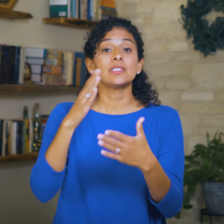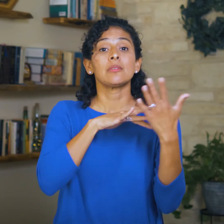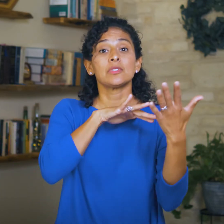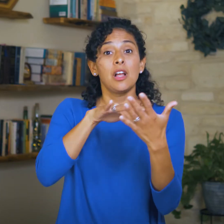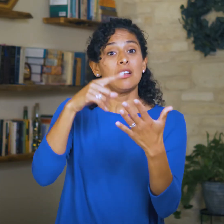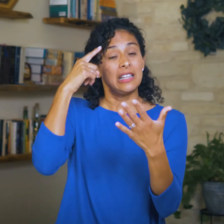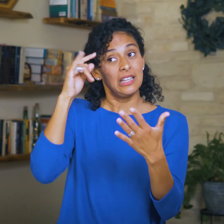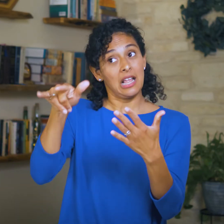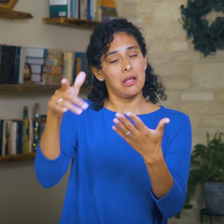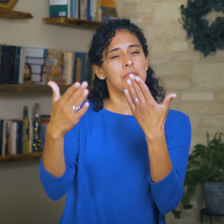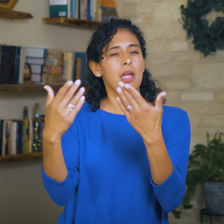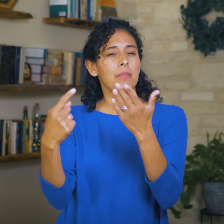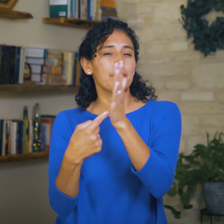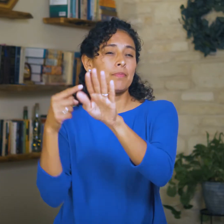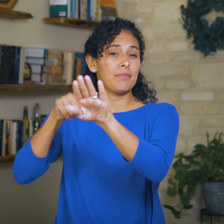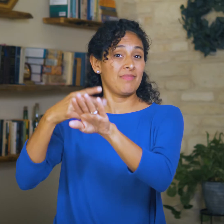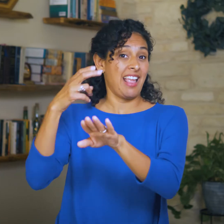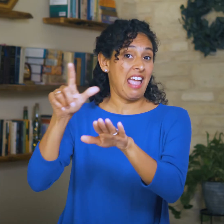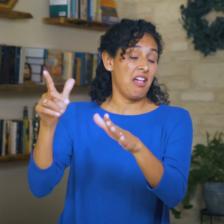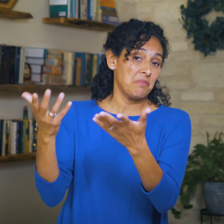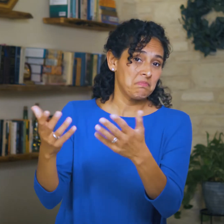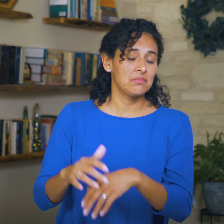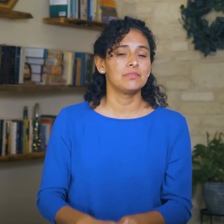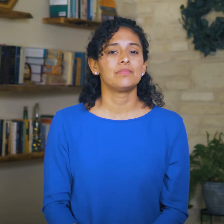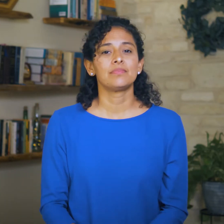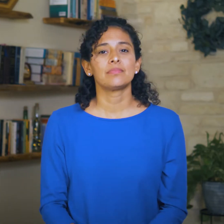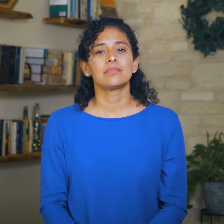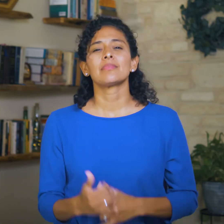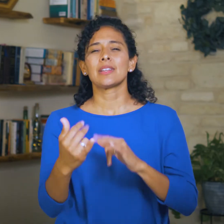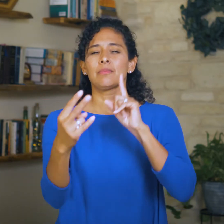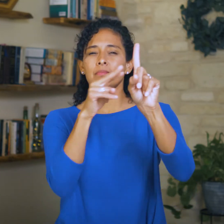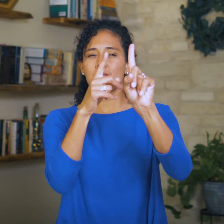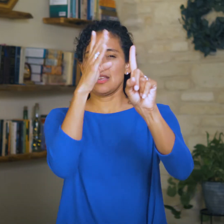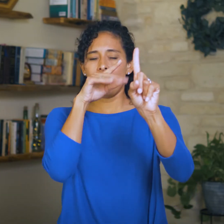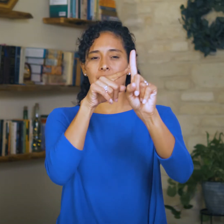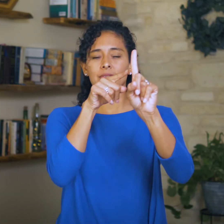Some scholars believe this passage alludes to hell as well. The God Shot: